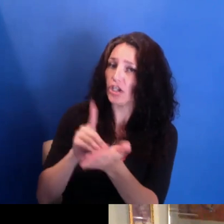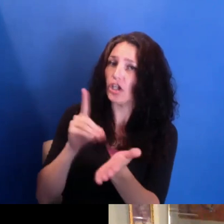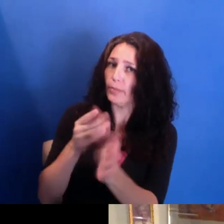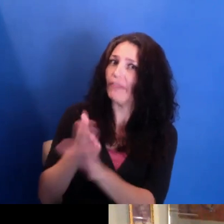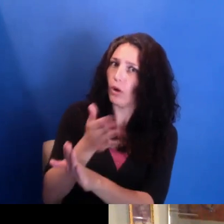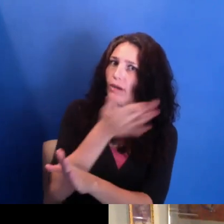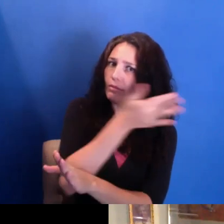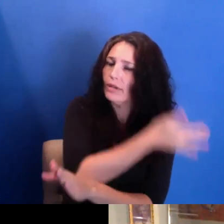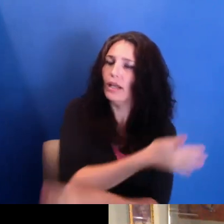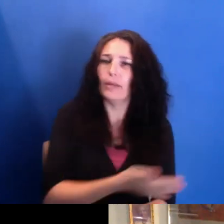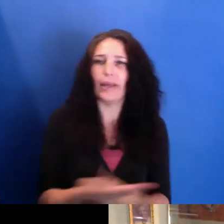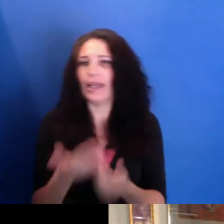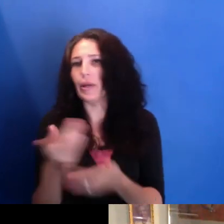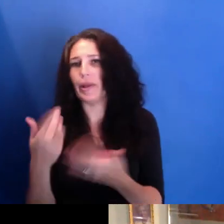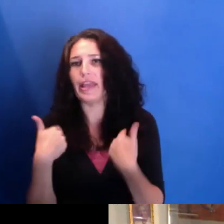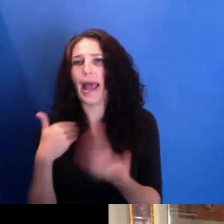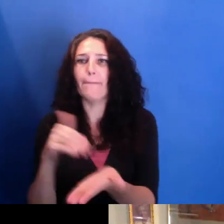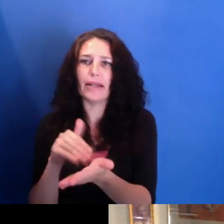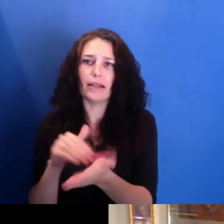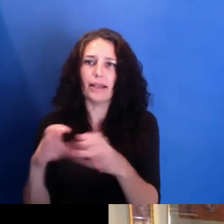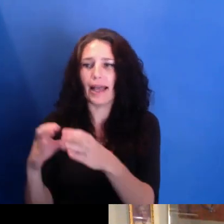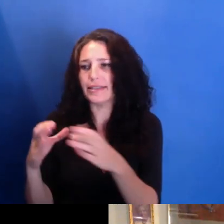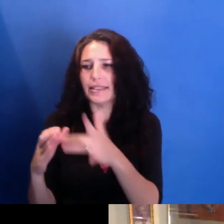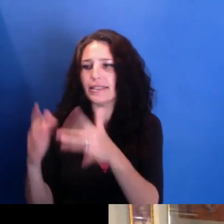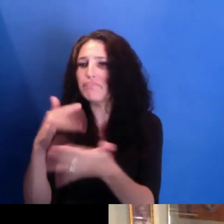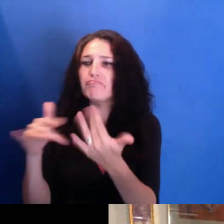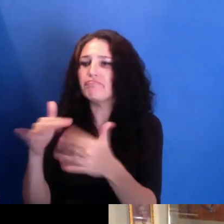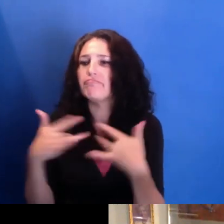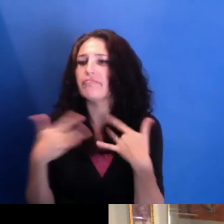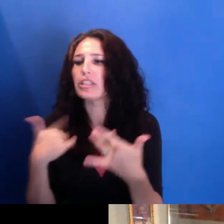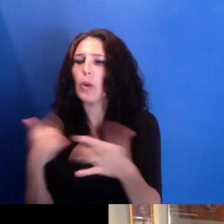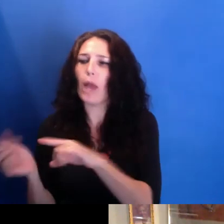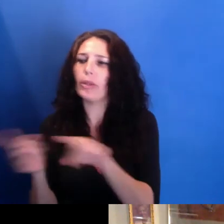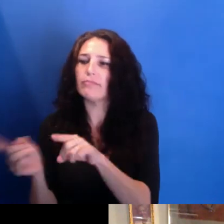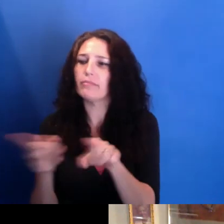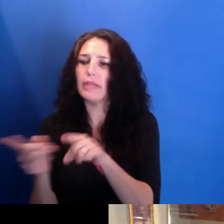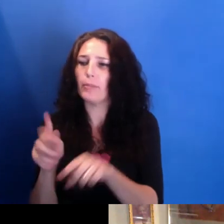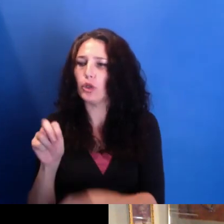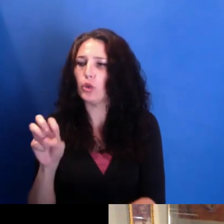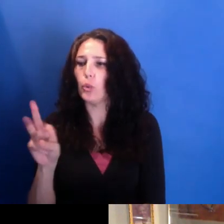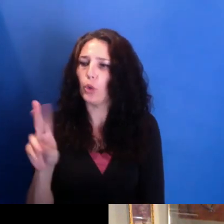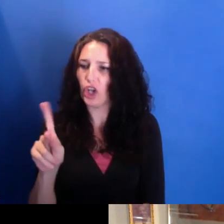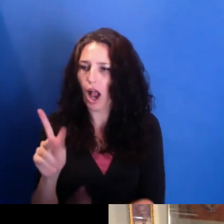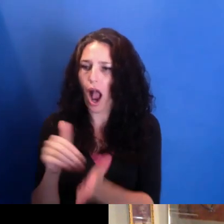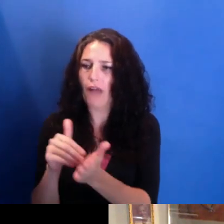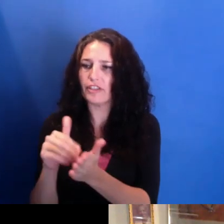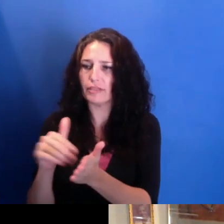here, UMDNJ, so I would spend a lot of time here. And I think that I--